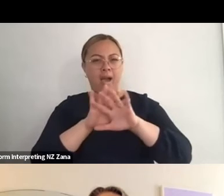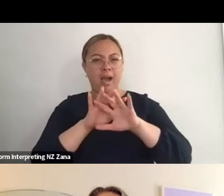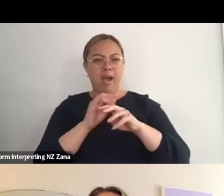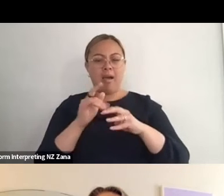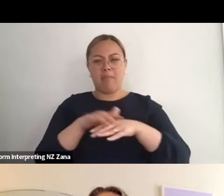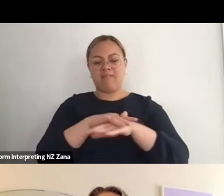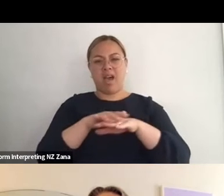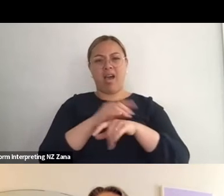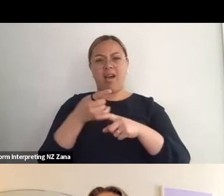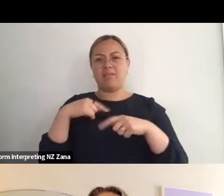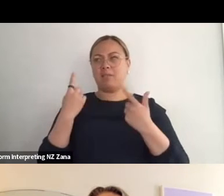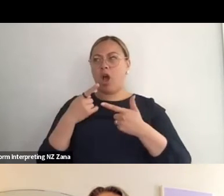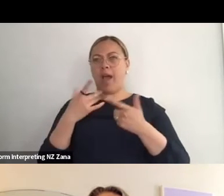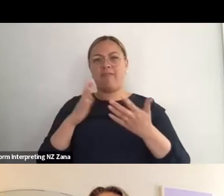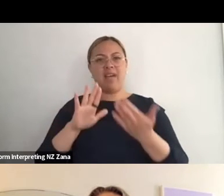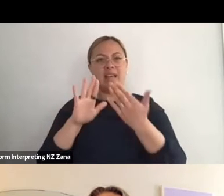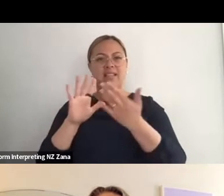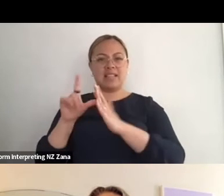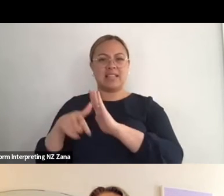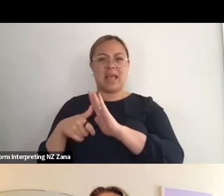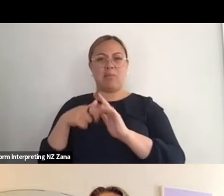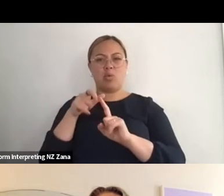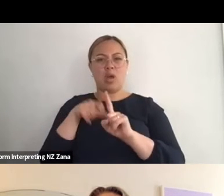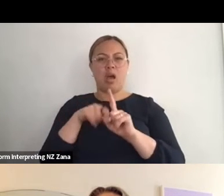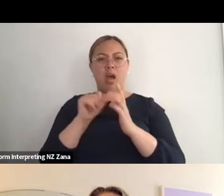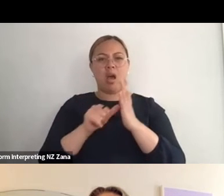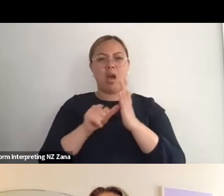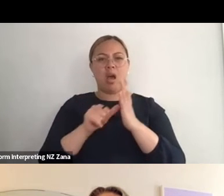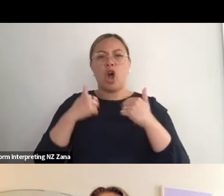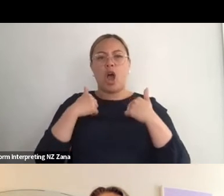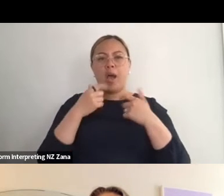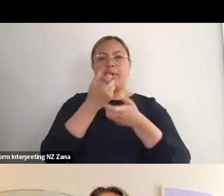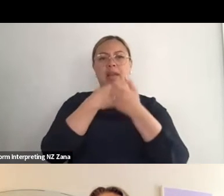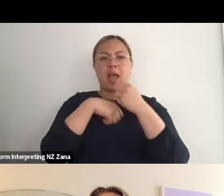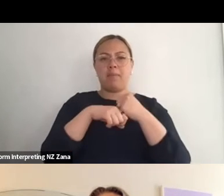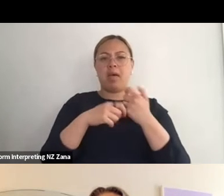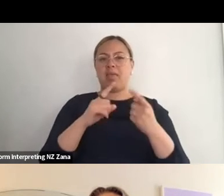I have them, who are the sort of first contact, they are the sort of- they're the people that are